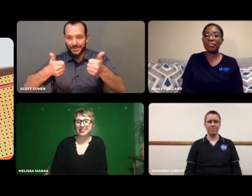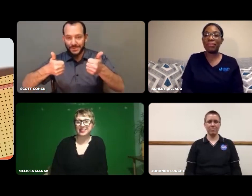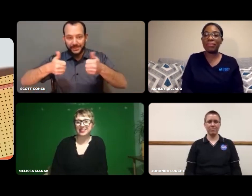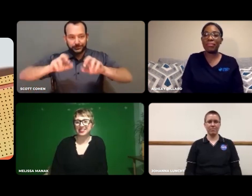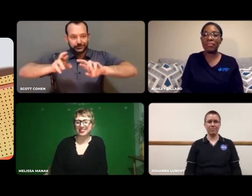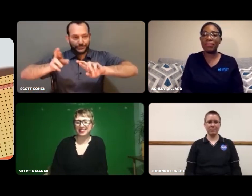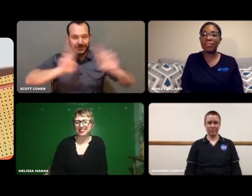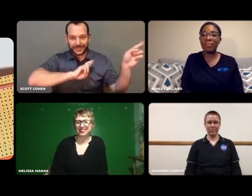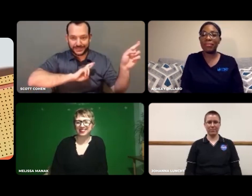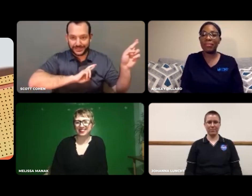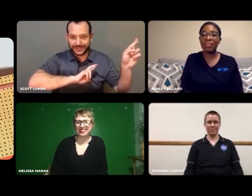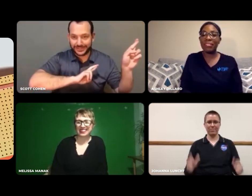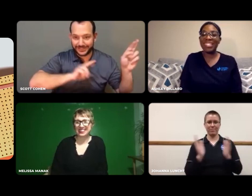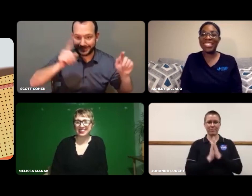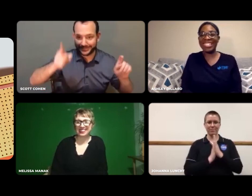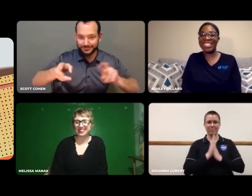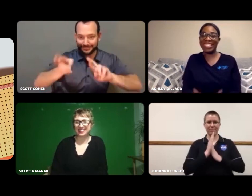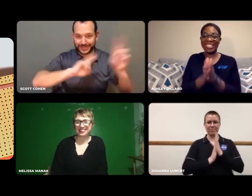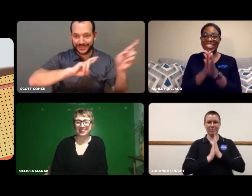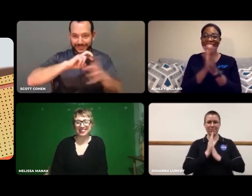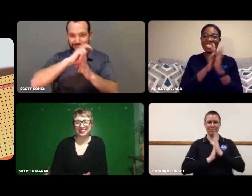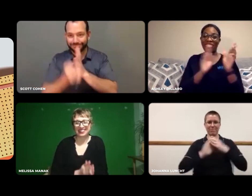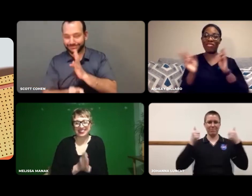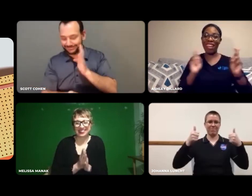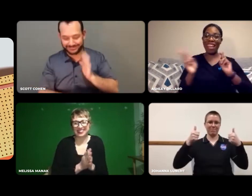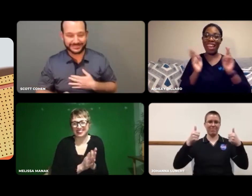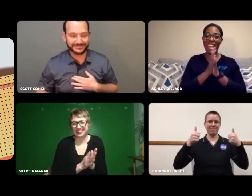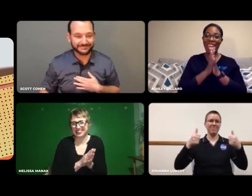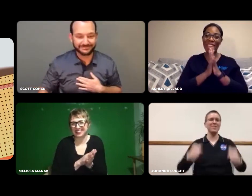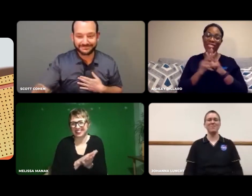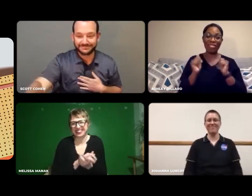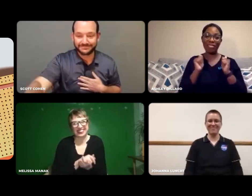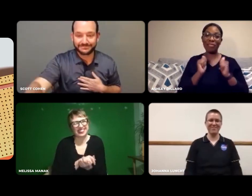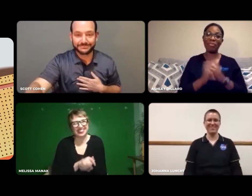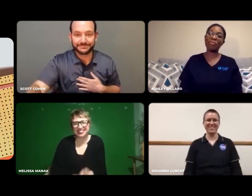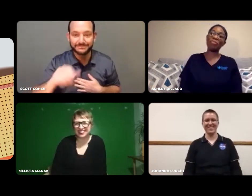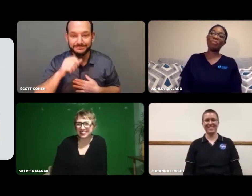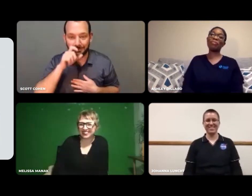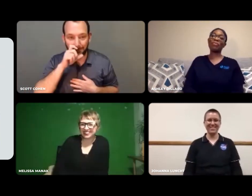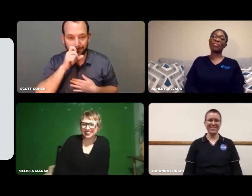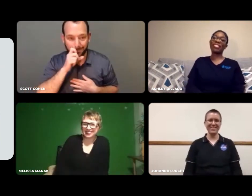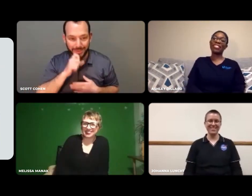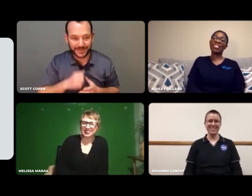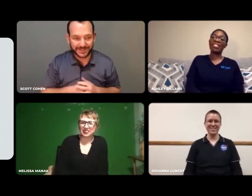Very well. We're ready to start. Time to dive in now.